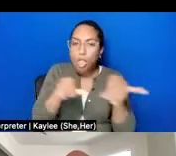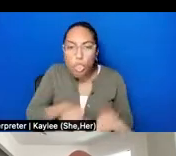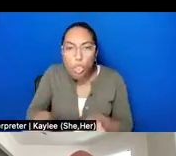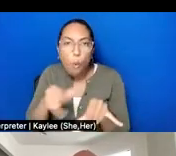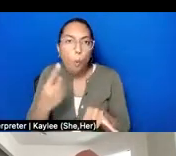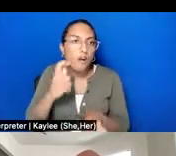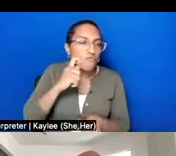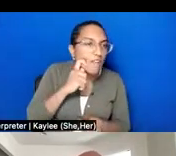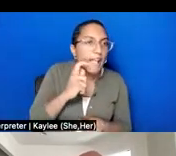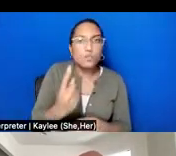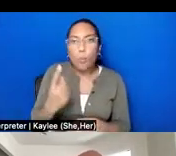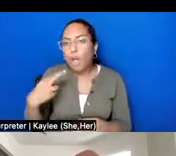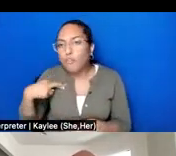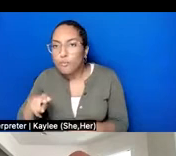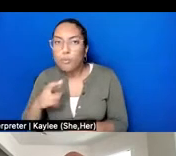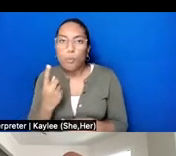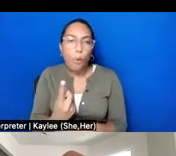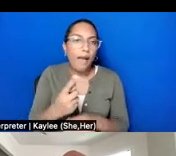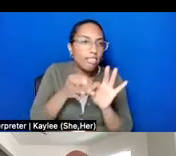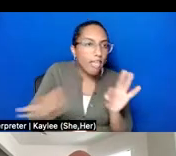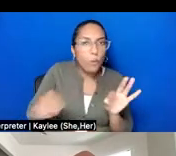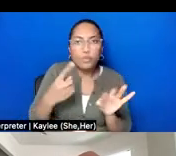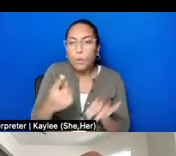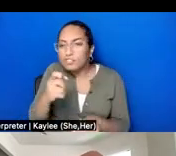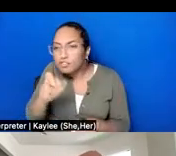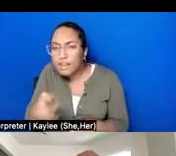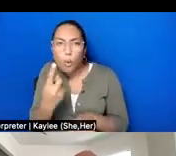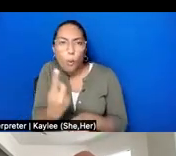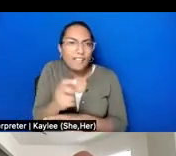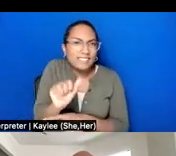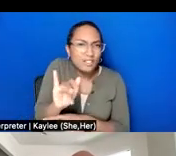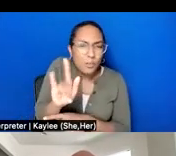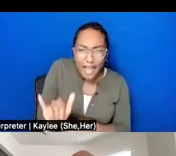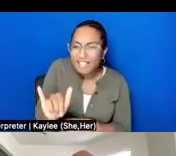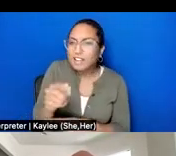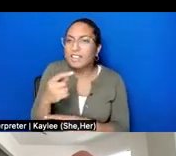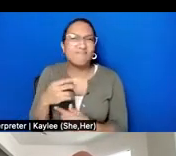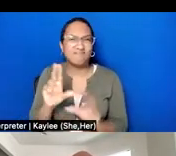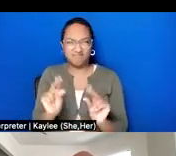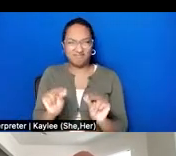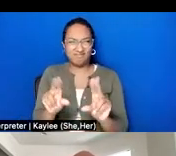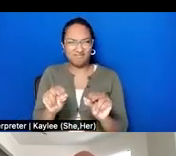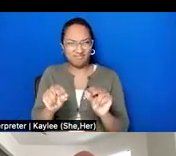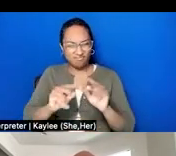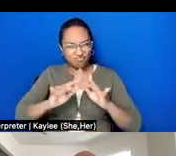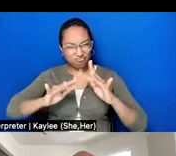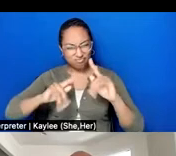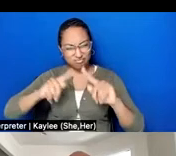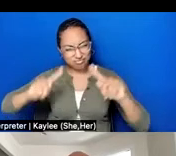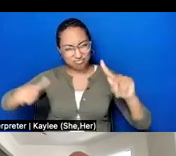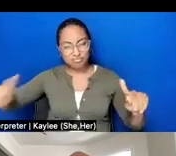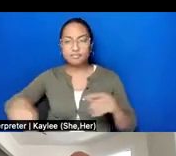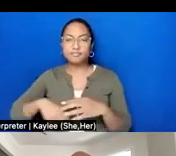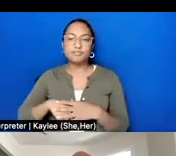language, neighborhood, gender, sexuality, or even sect. And three, that Muslims are Brooklynites,